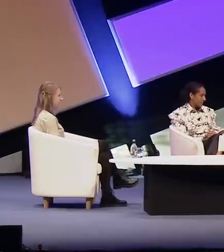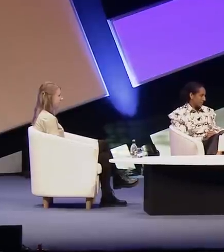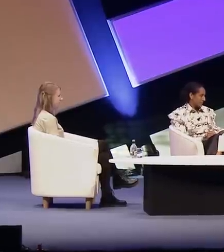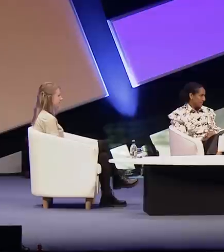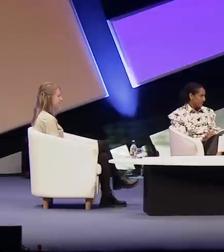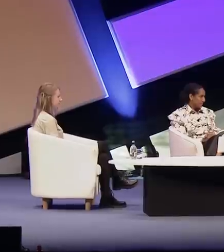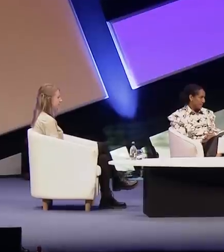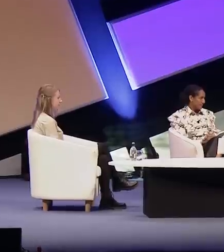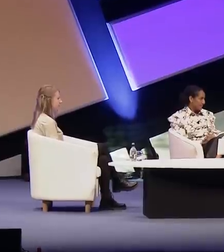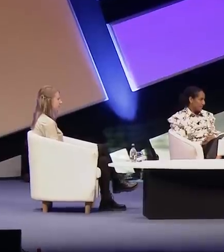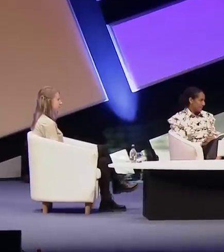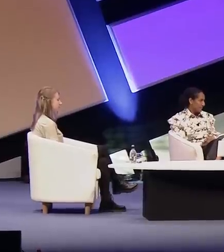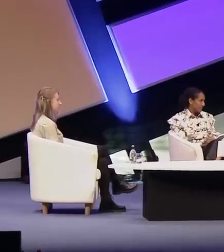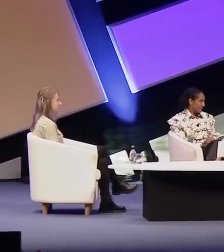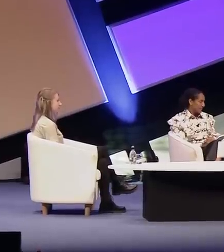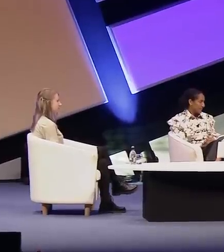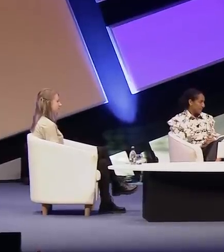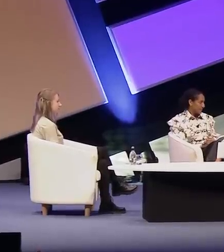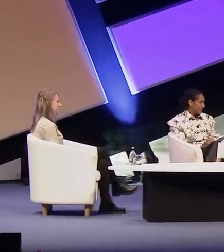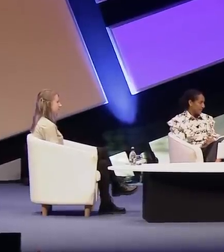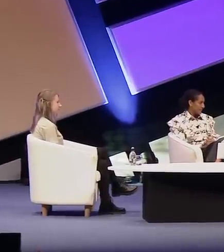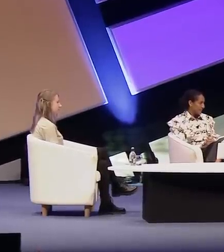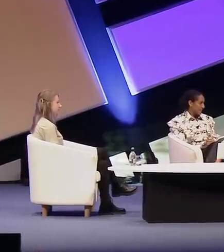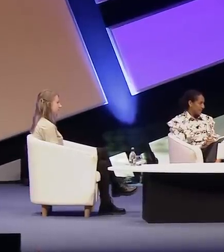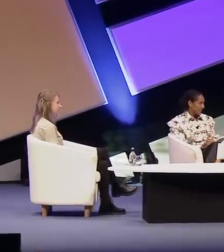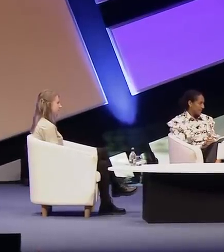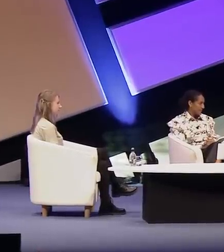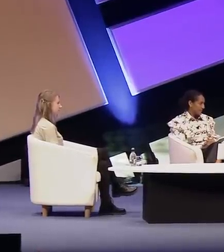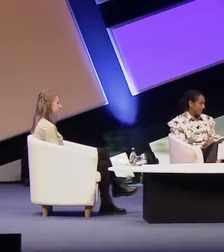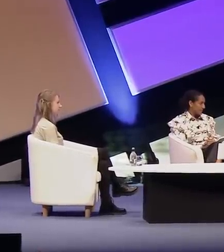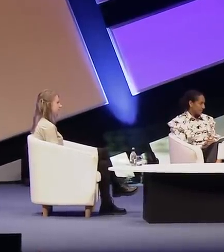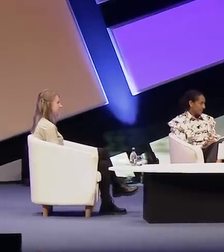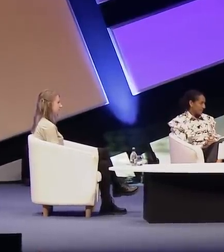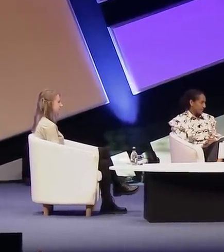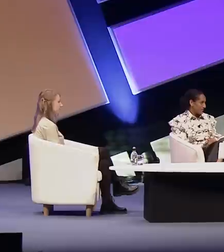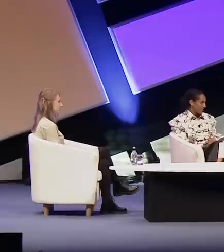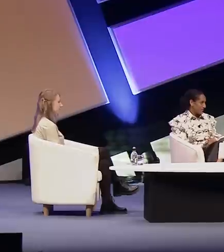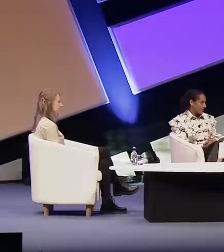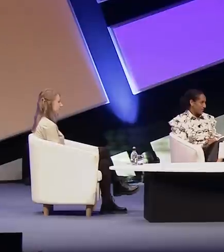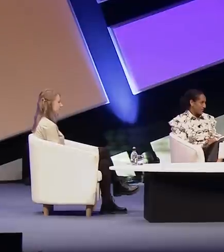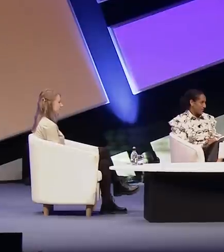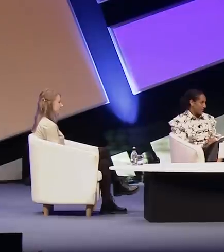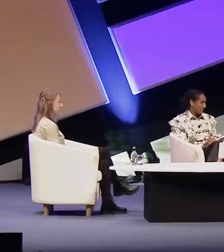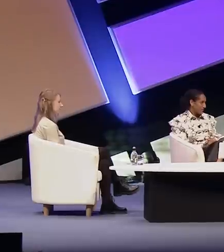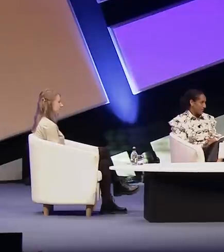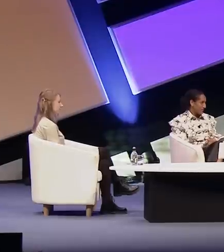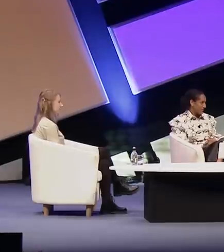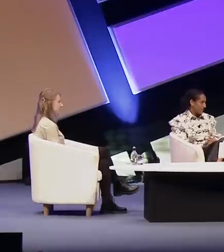and I know people are not doing it to be cruel they just don't understand it. Just all I'm